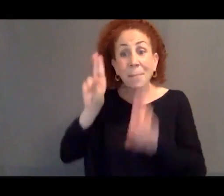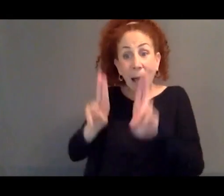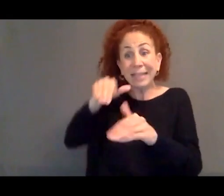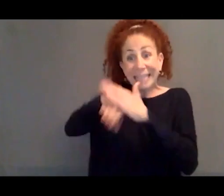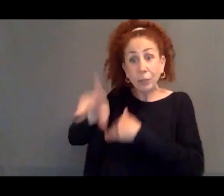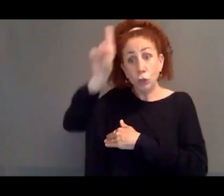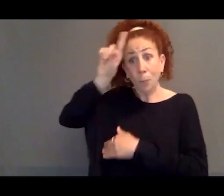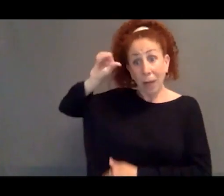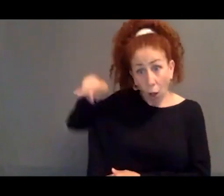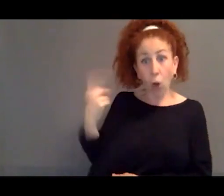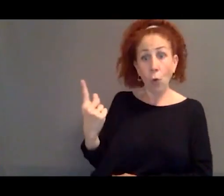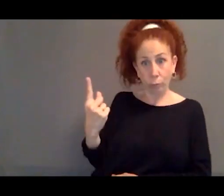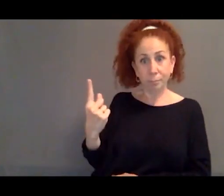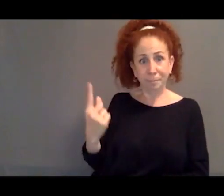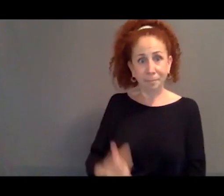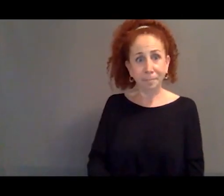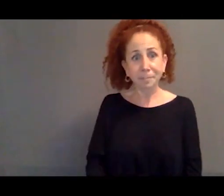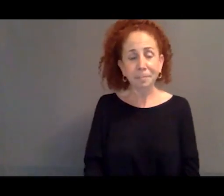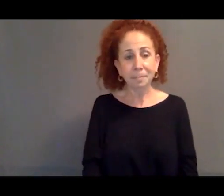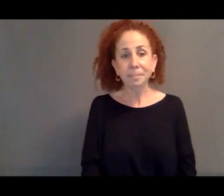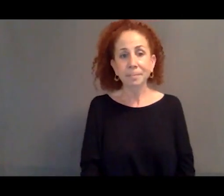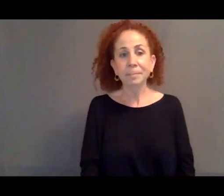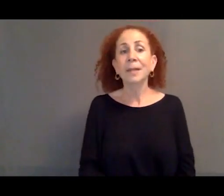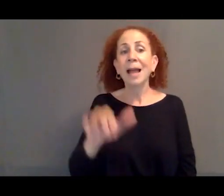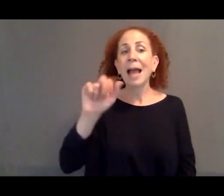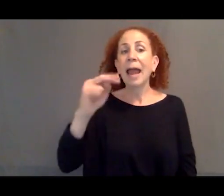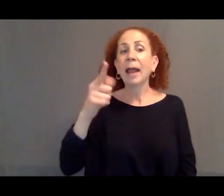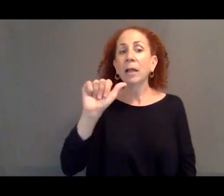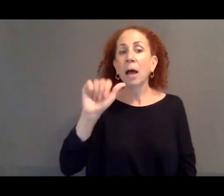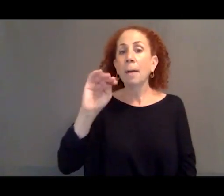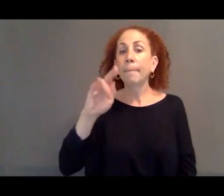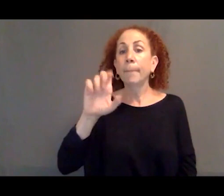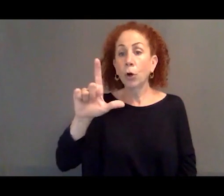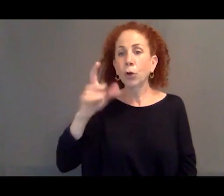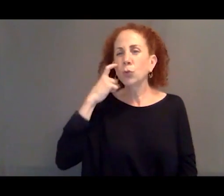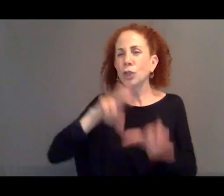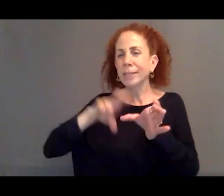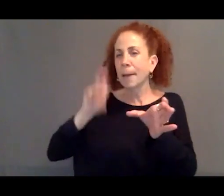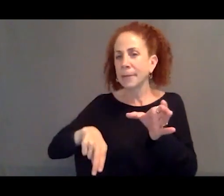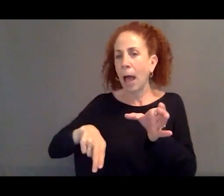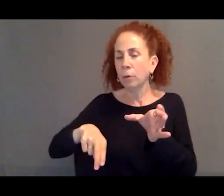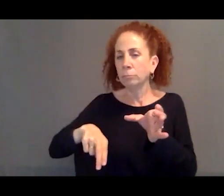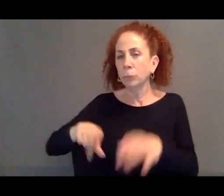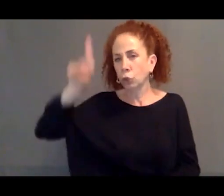And so Angela Merkel, who just stepped down as chancellor